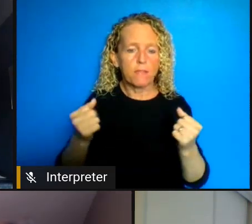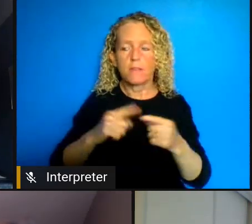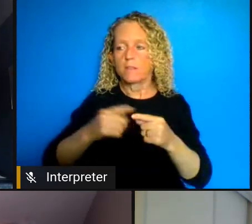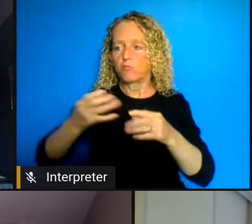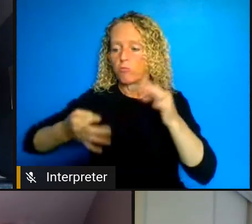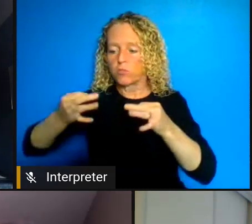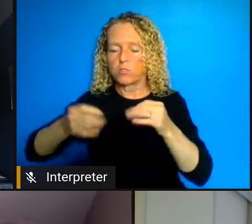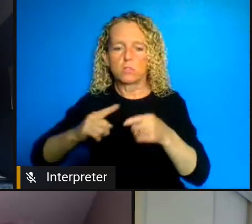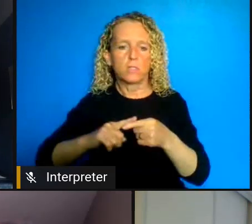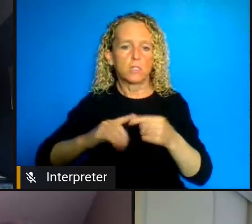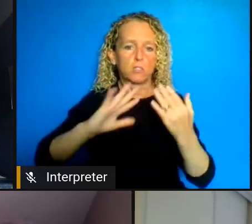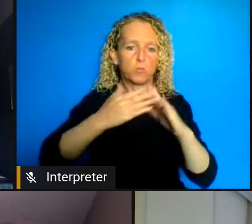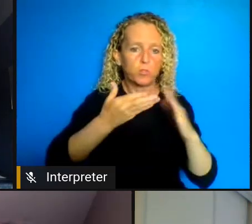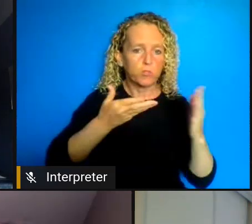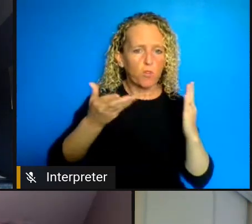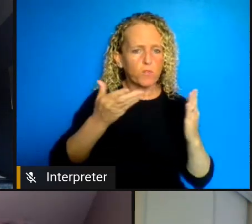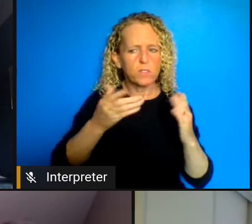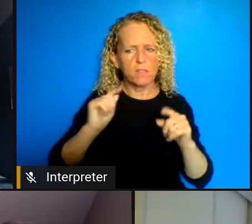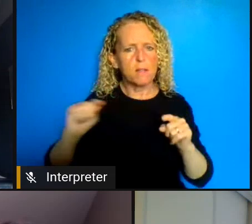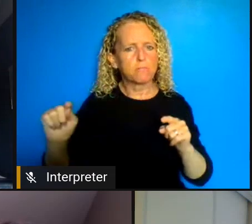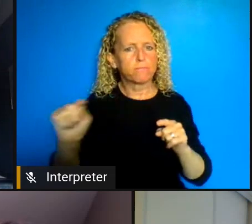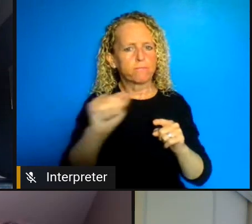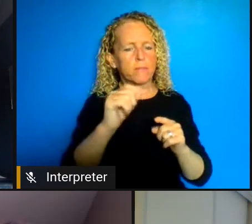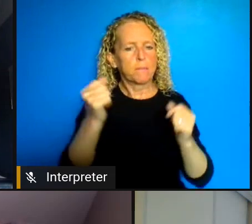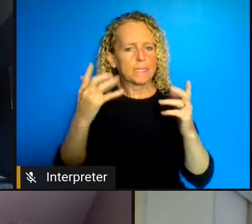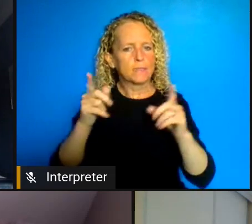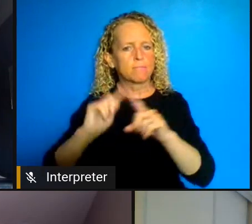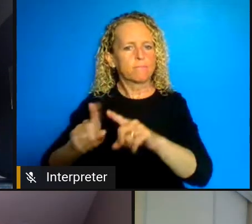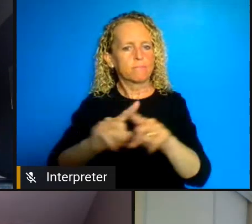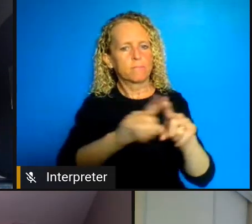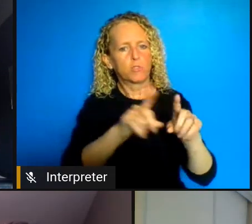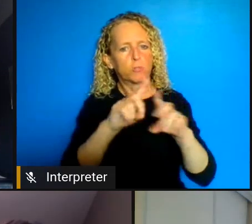there was a lot of cross departmental work and the work around decarceration